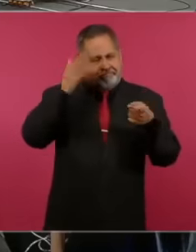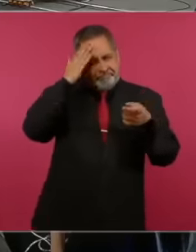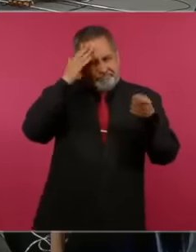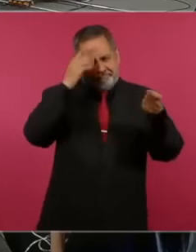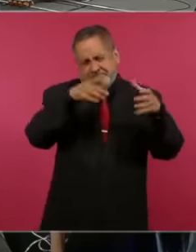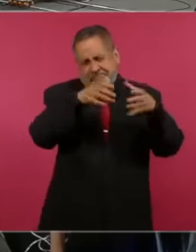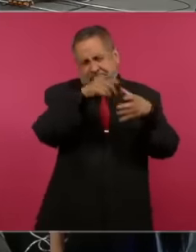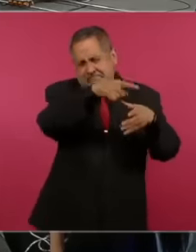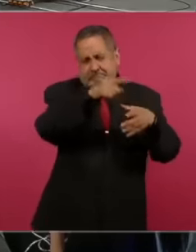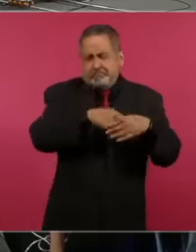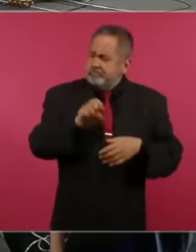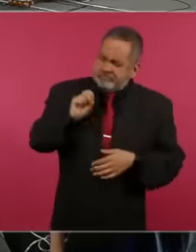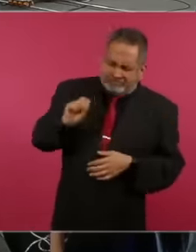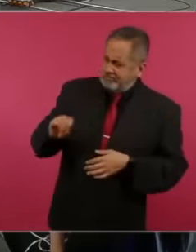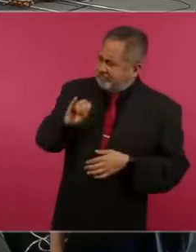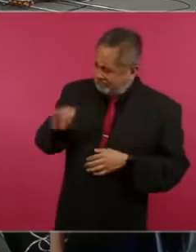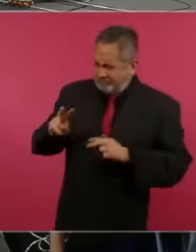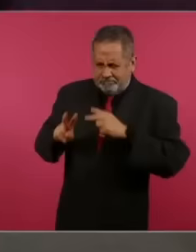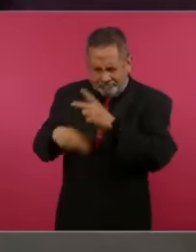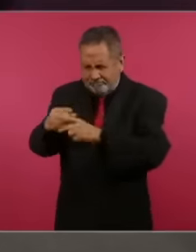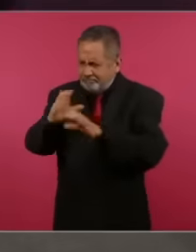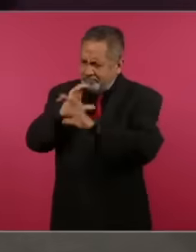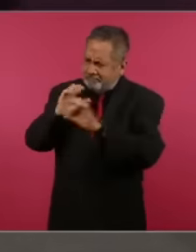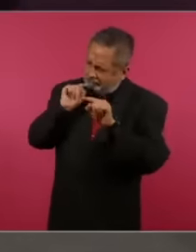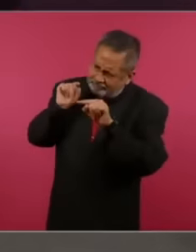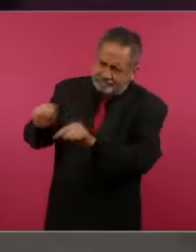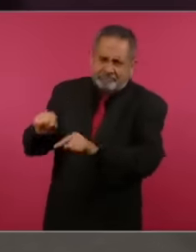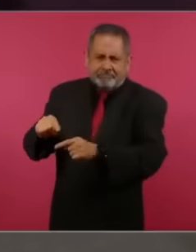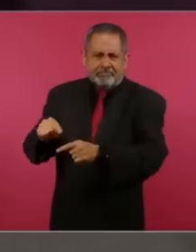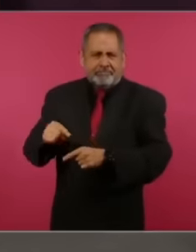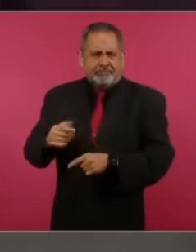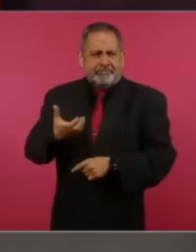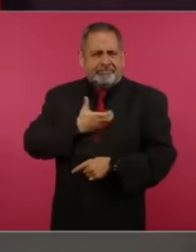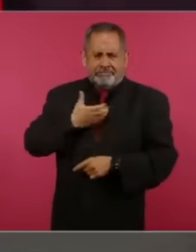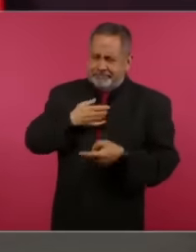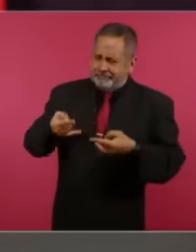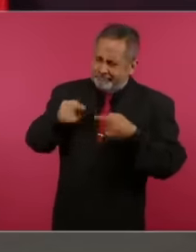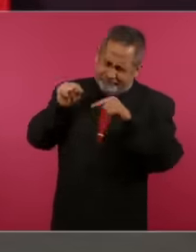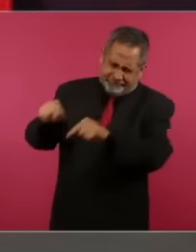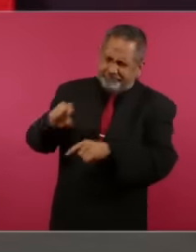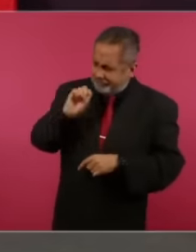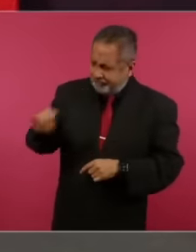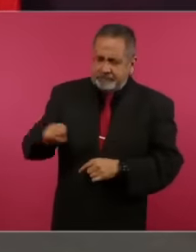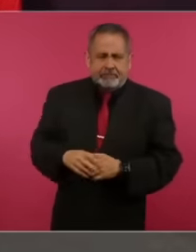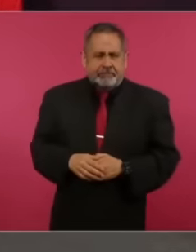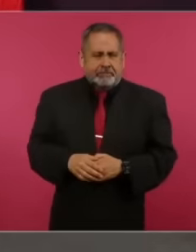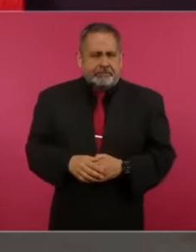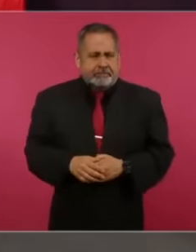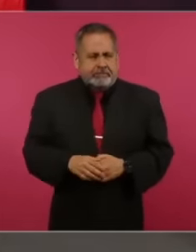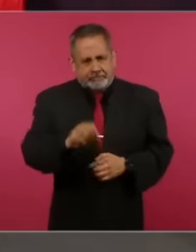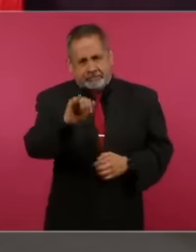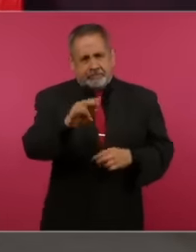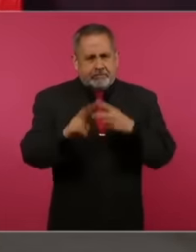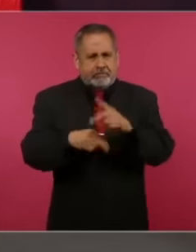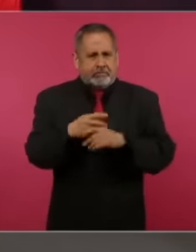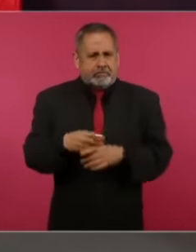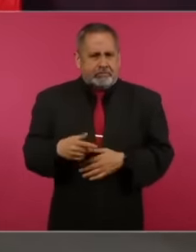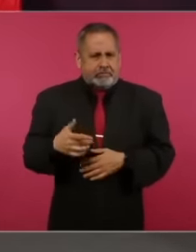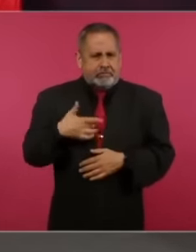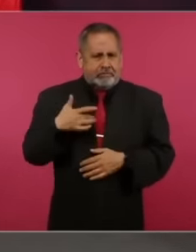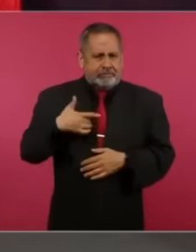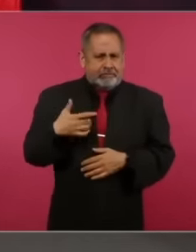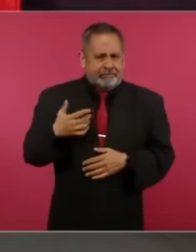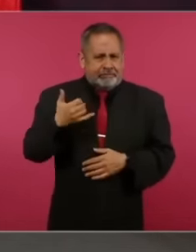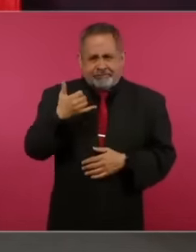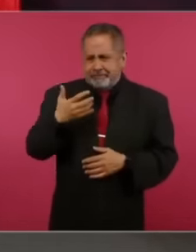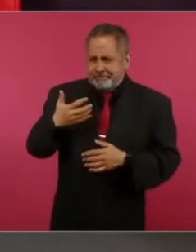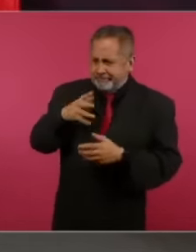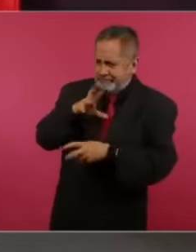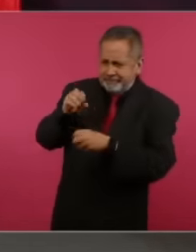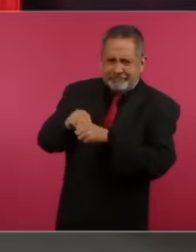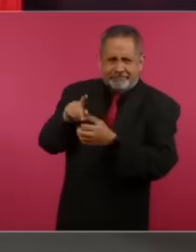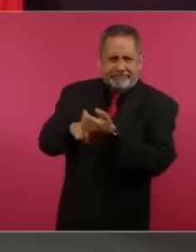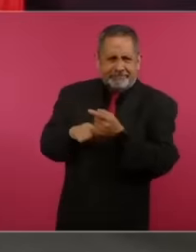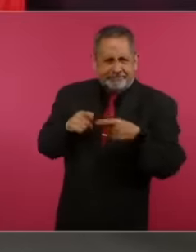them, manager, say yes, I have a full place. phone so you can see what the